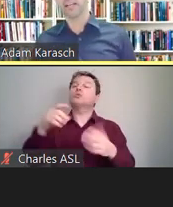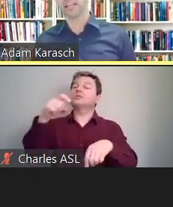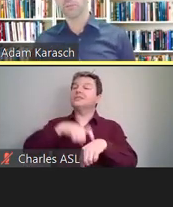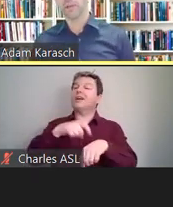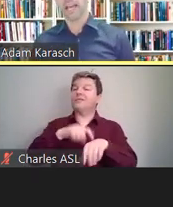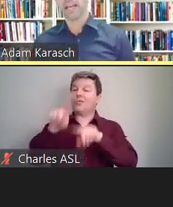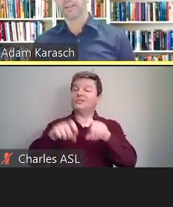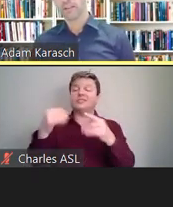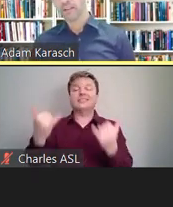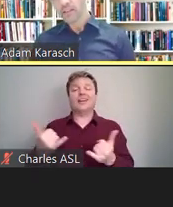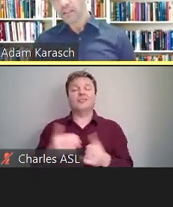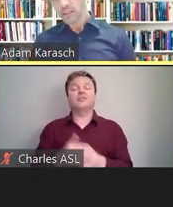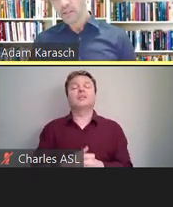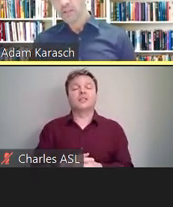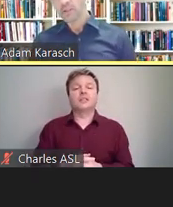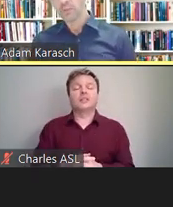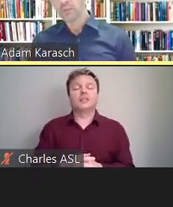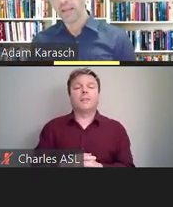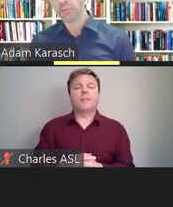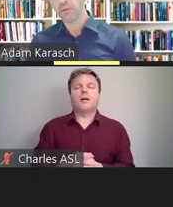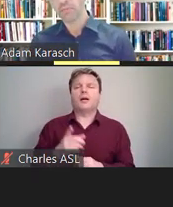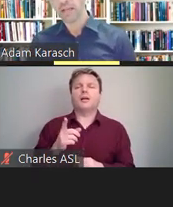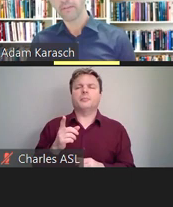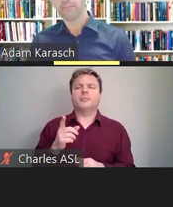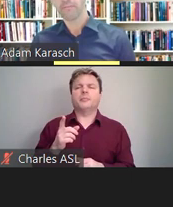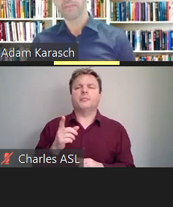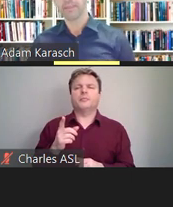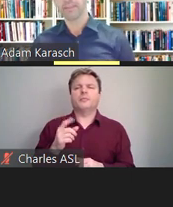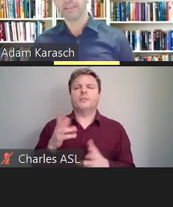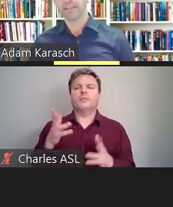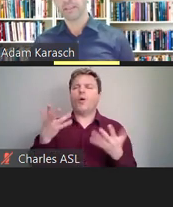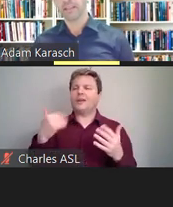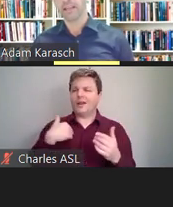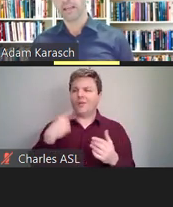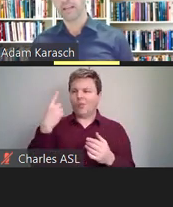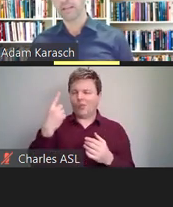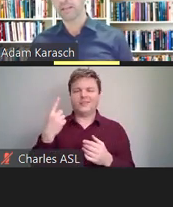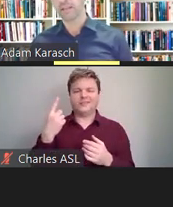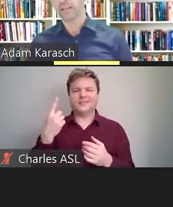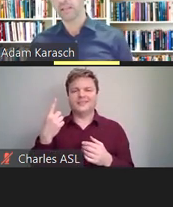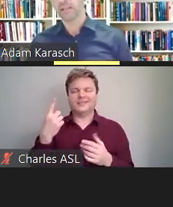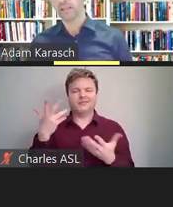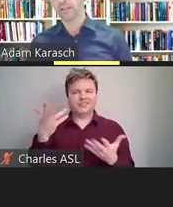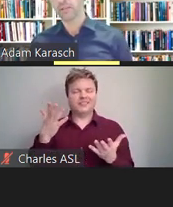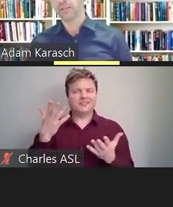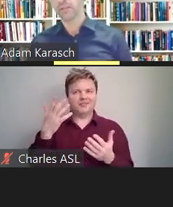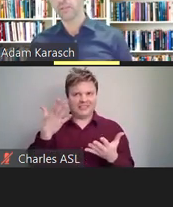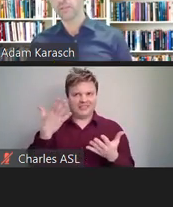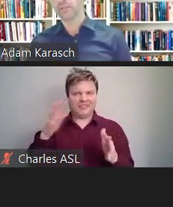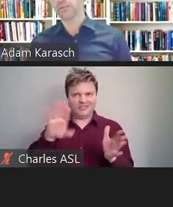I guess we had. You had had one already. Yeah.